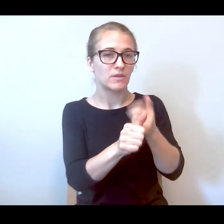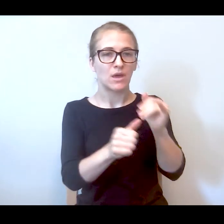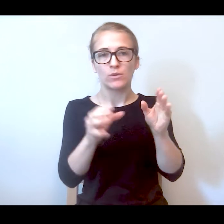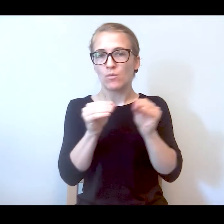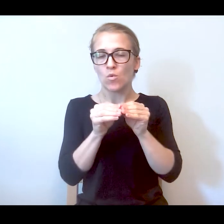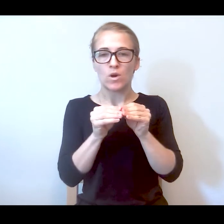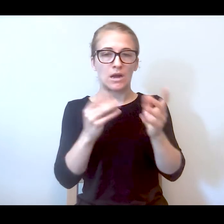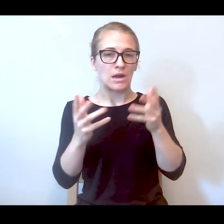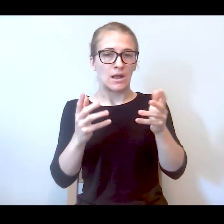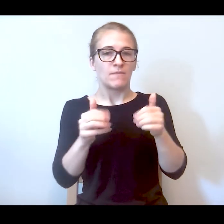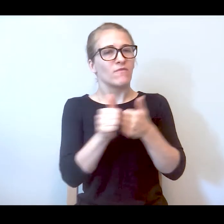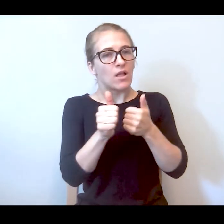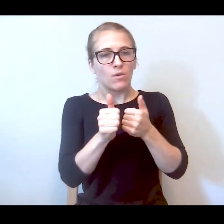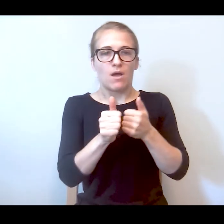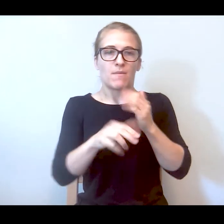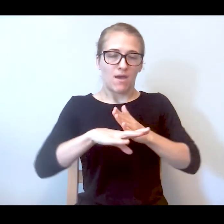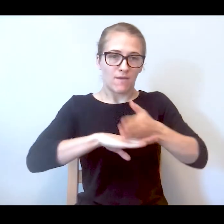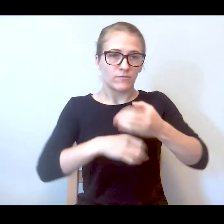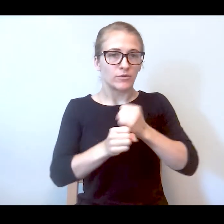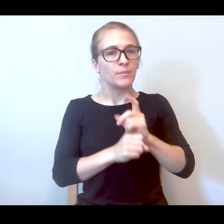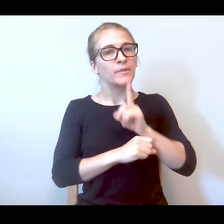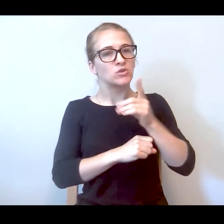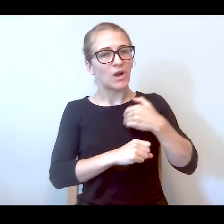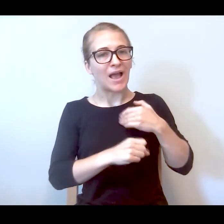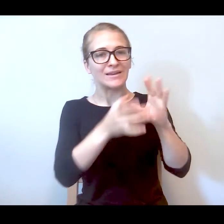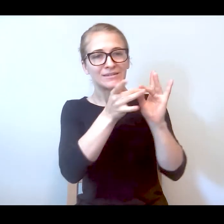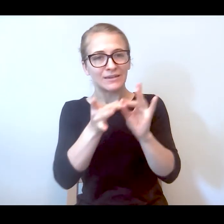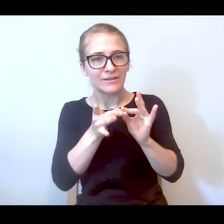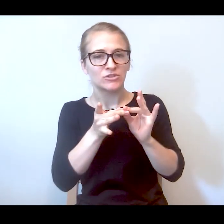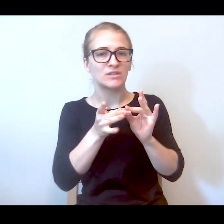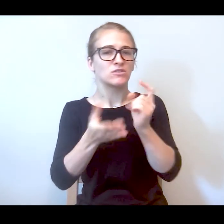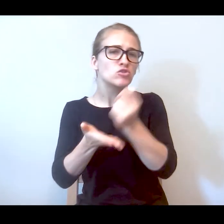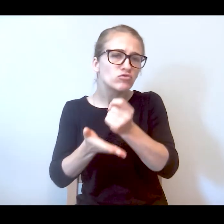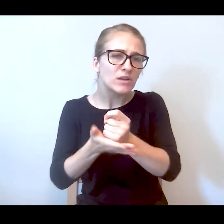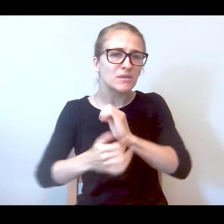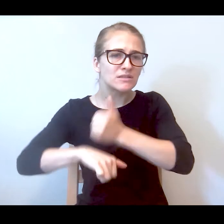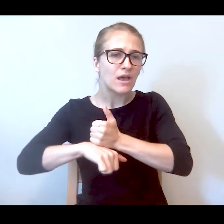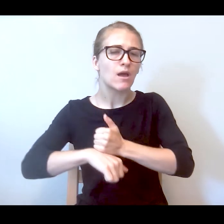follow-up, following up with somebody afterwards, making sure they had connections to treatment, the